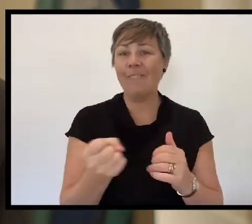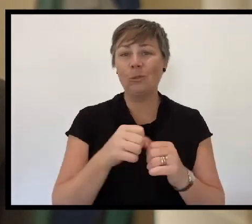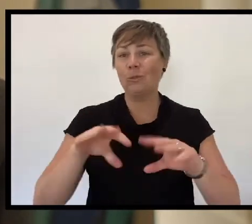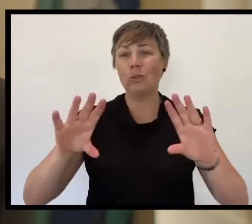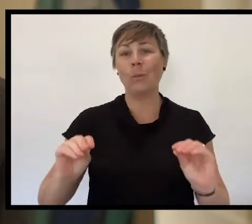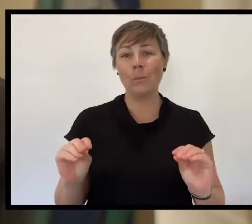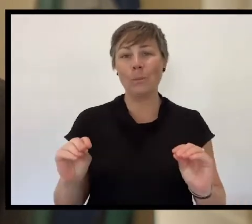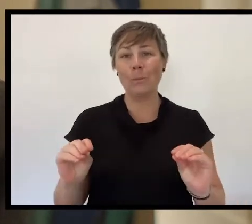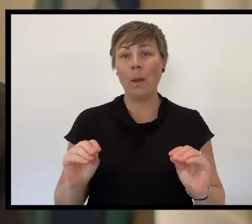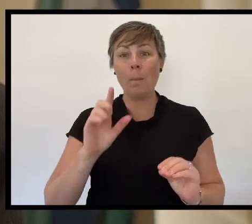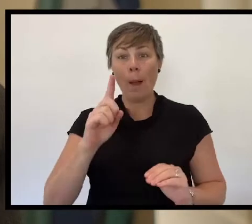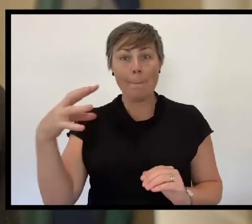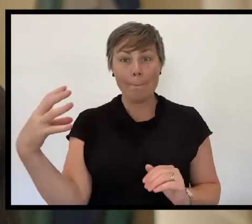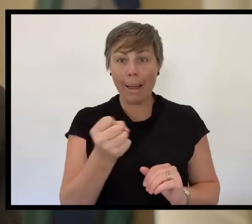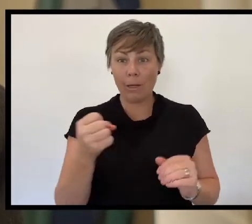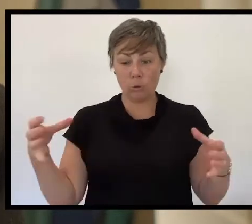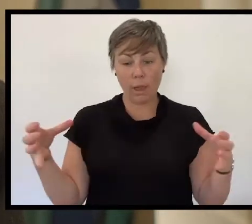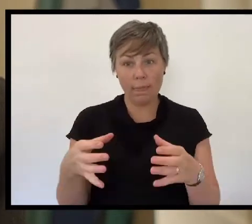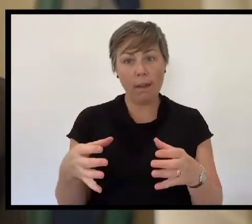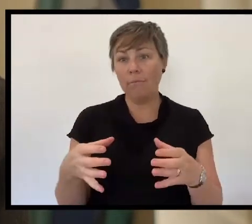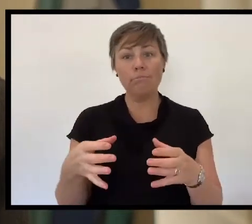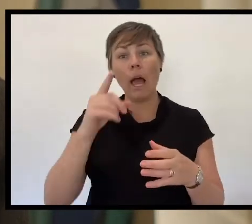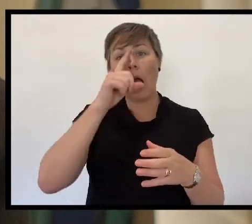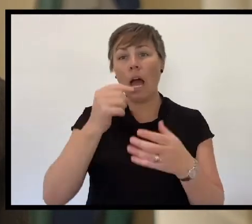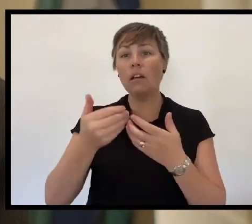we can in fact remember together, although apart.